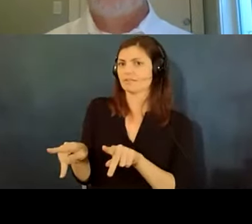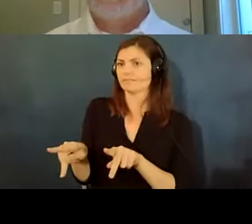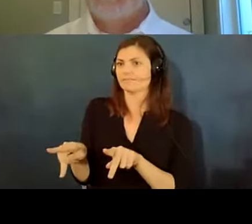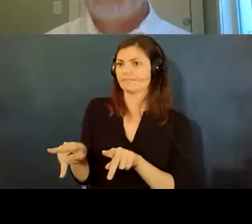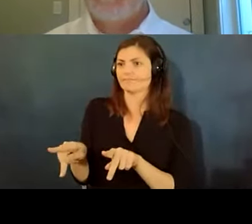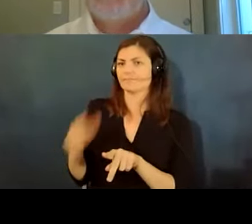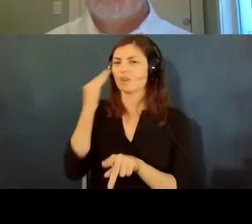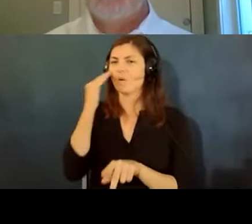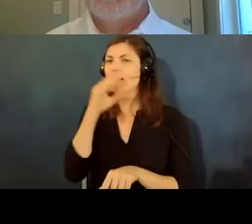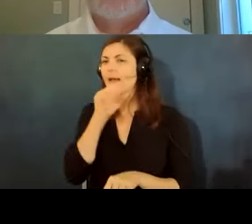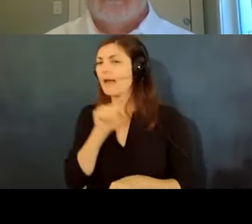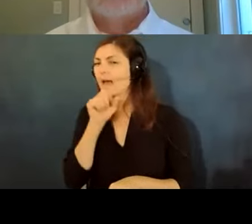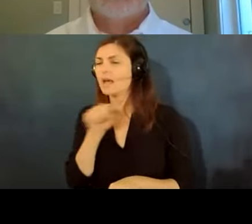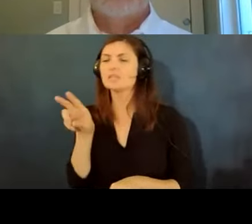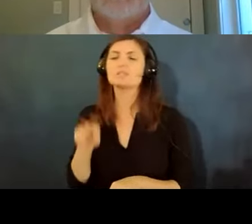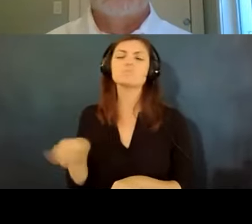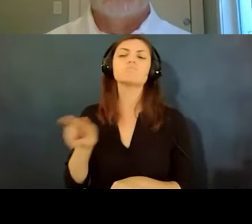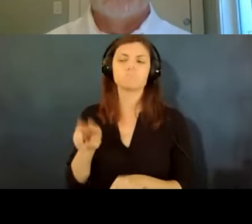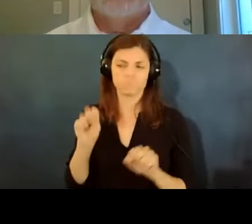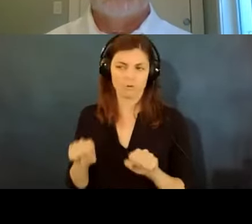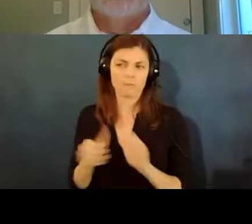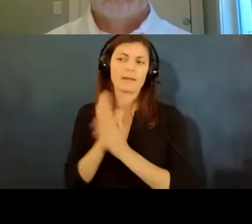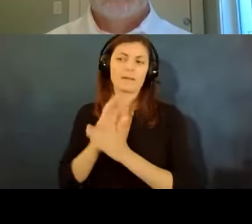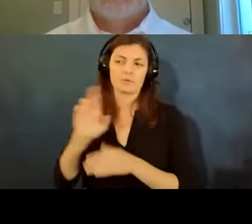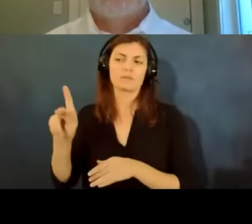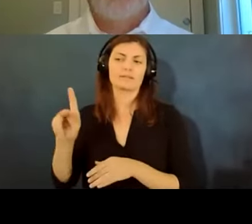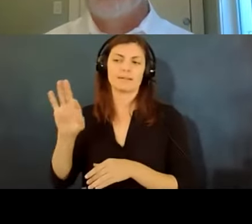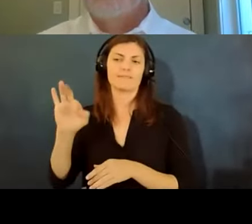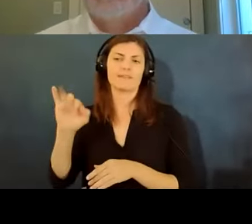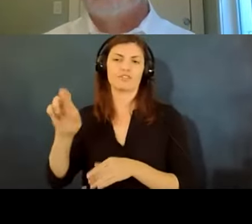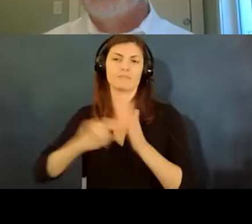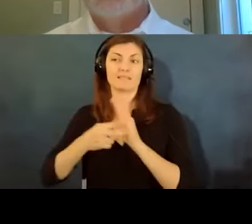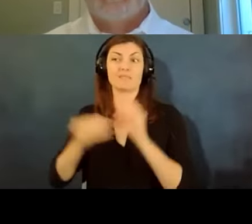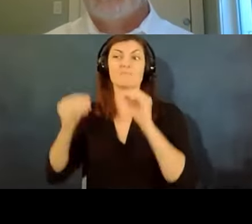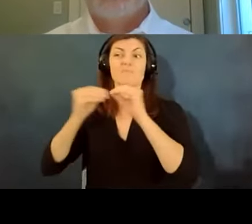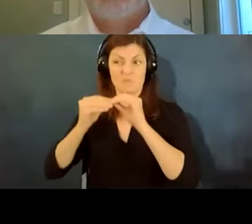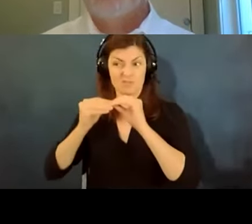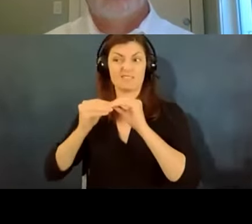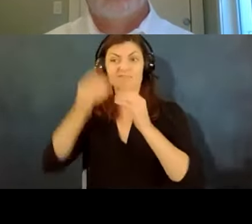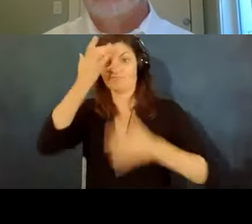age of the employee and that could create a risk factor um or maybe it's been shared before maybe